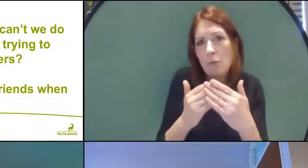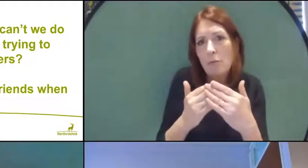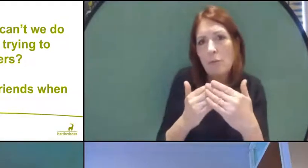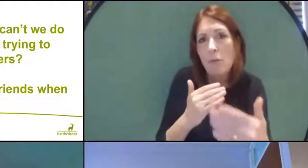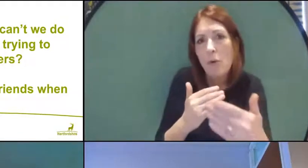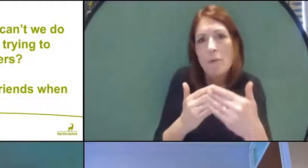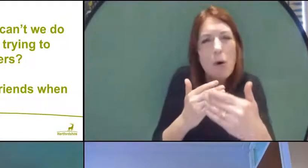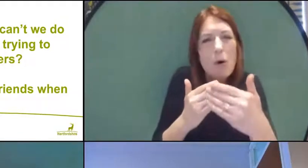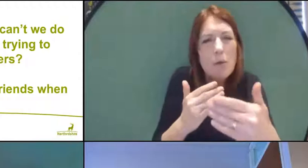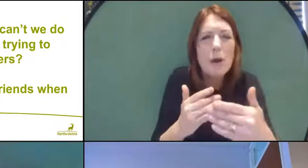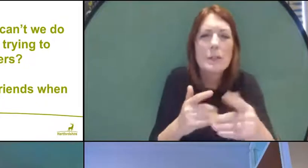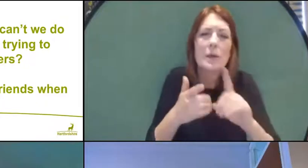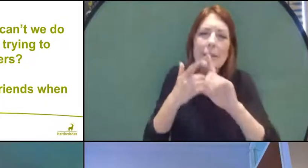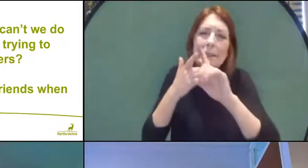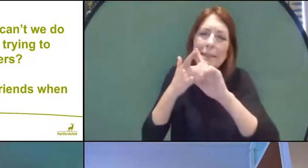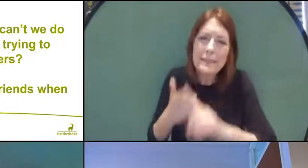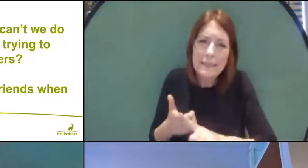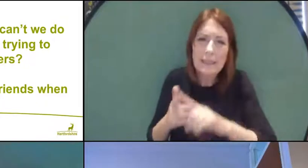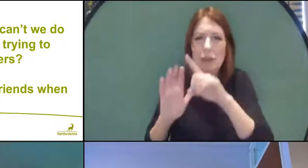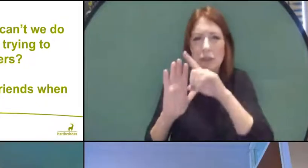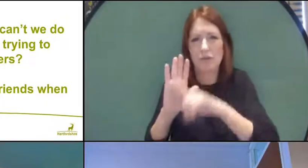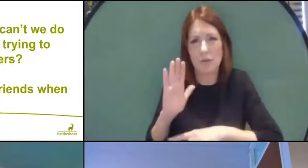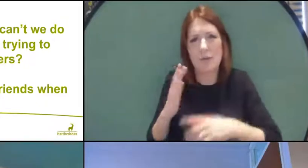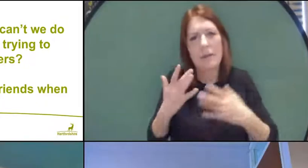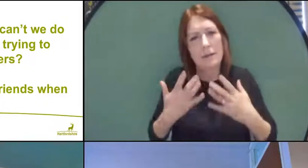Let's just stick to those rules, because honestly that will be the quickest